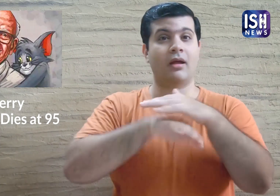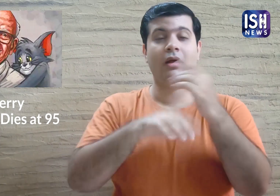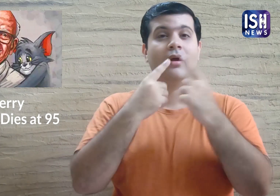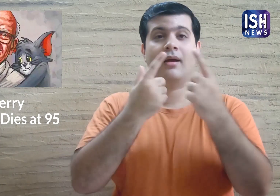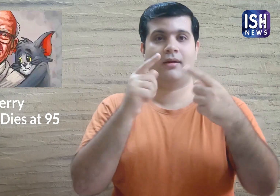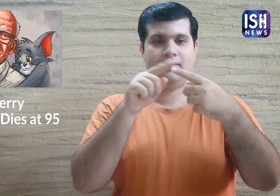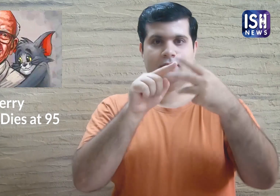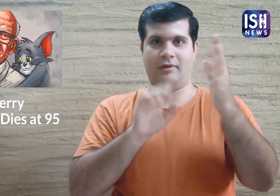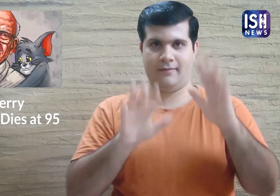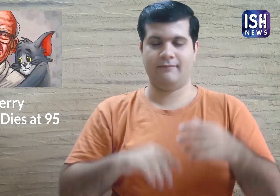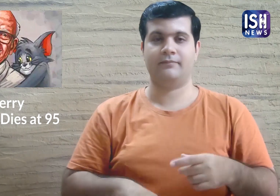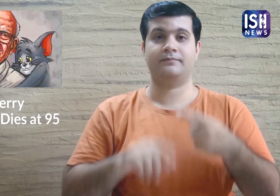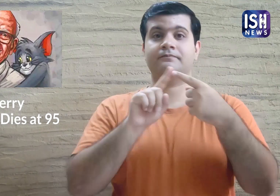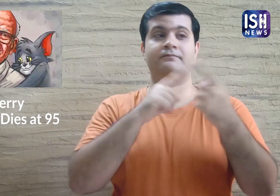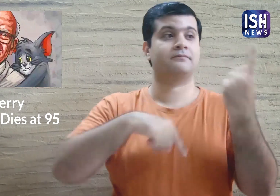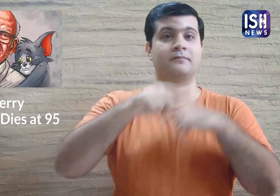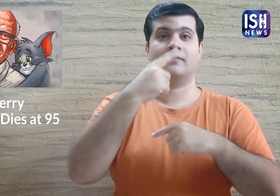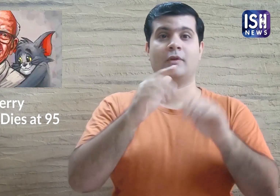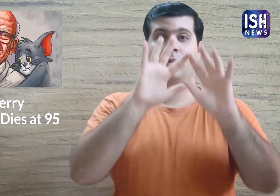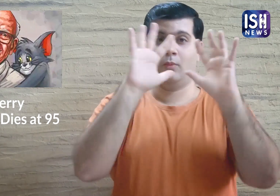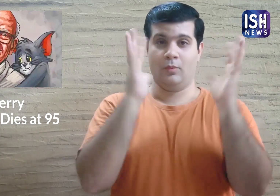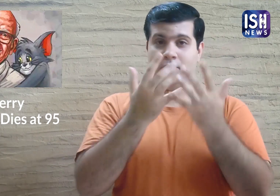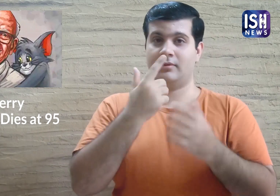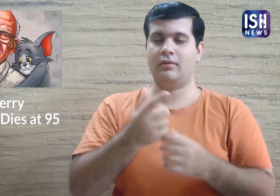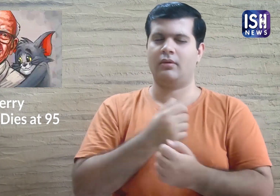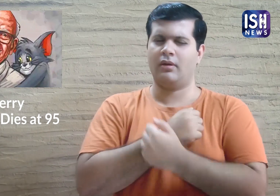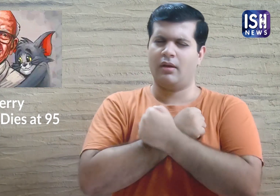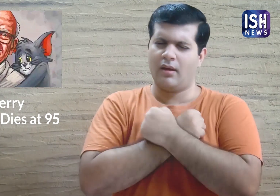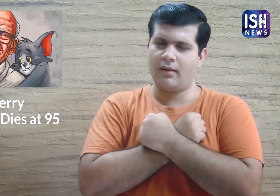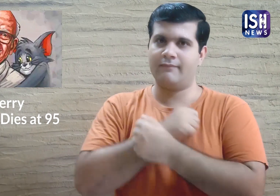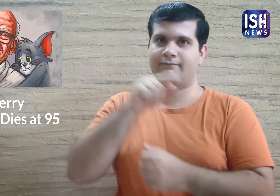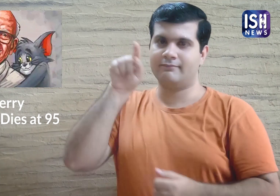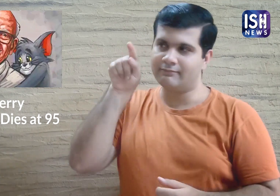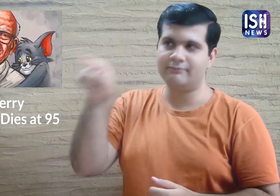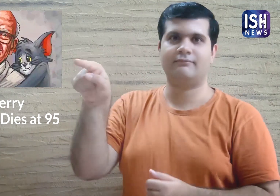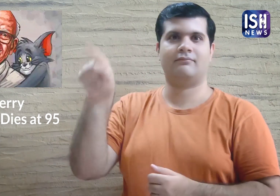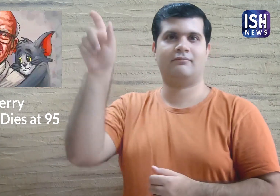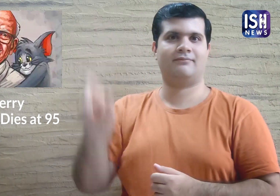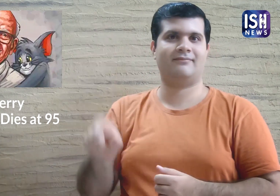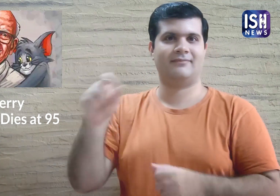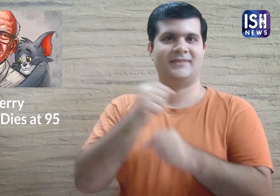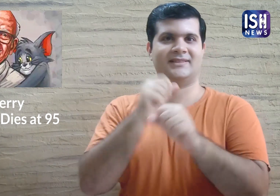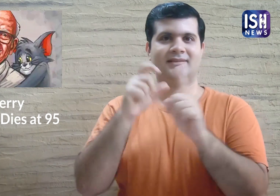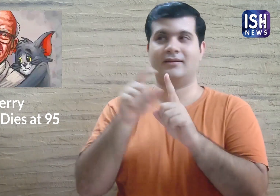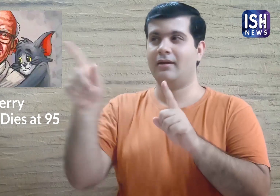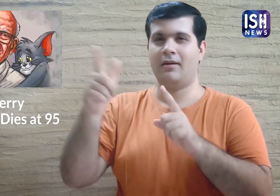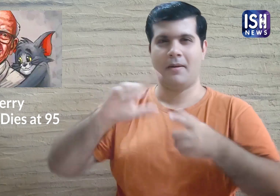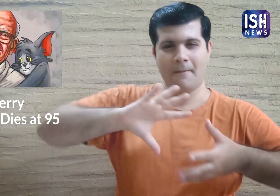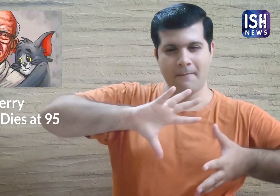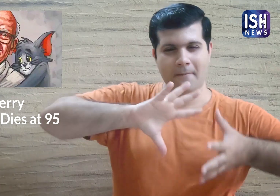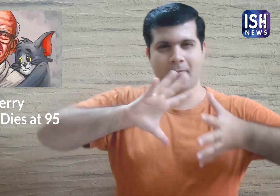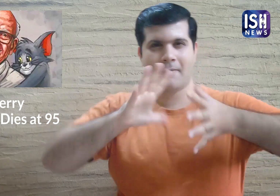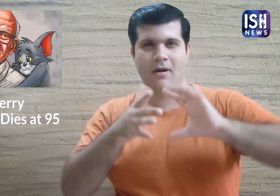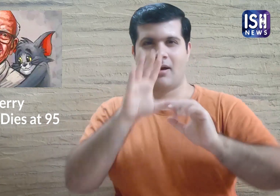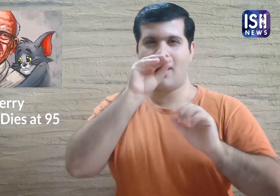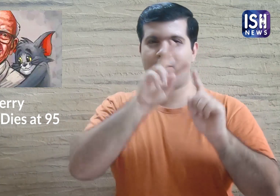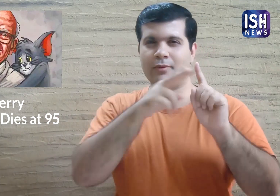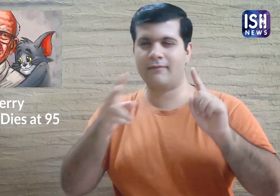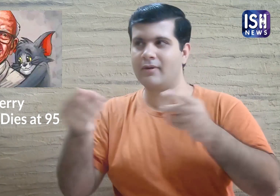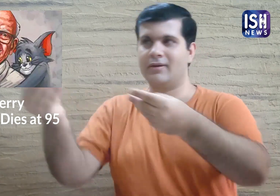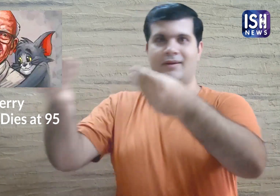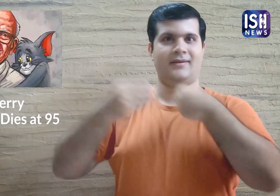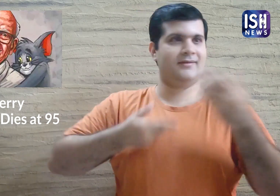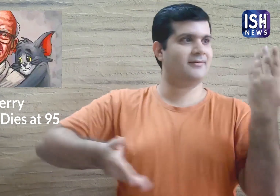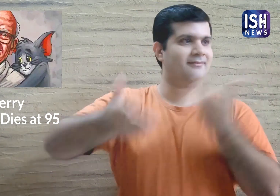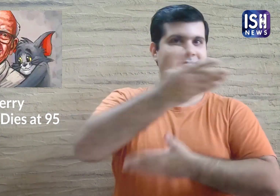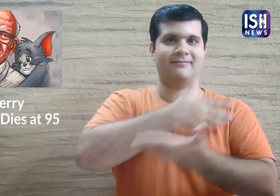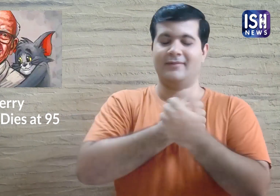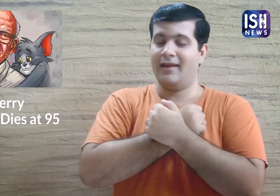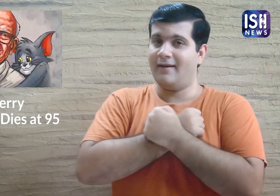People across the world posted messages such as: "We love you for making this cartoon,"